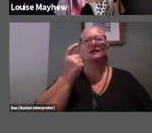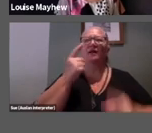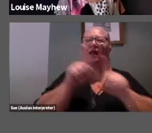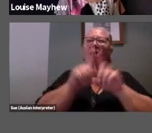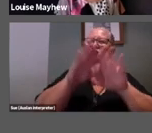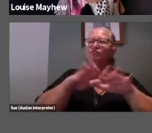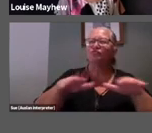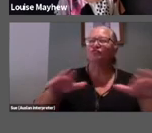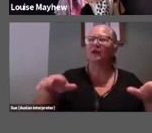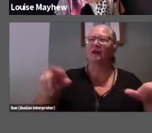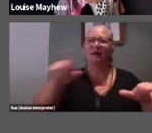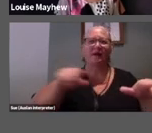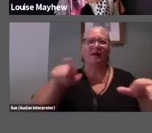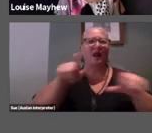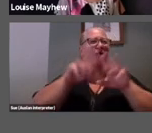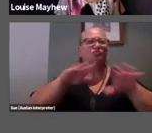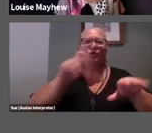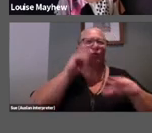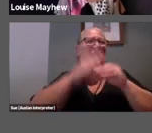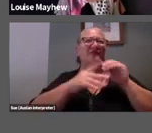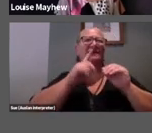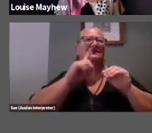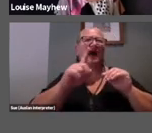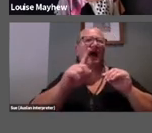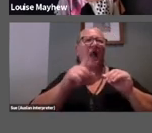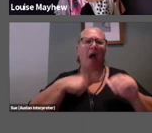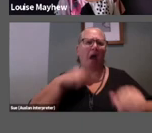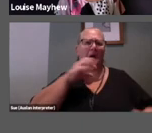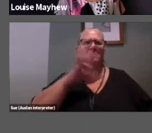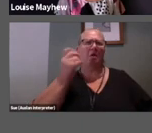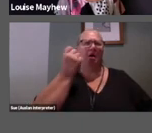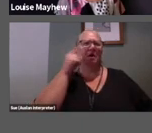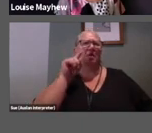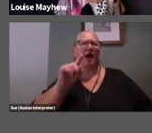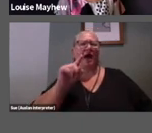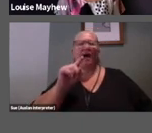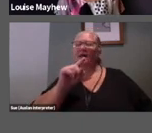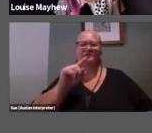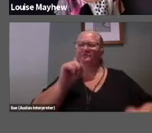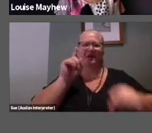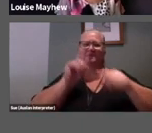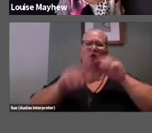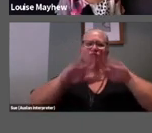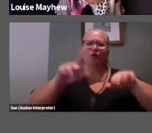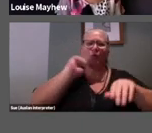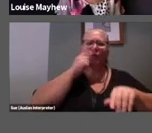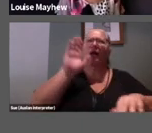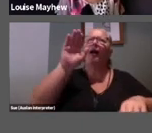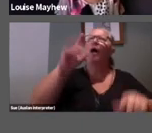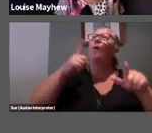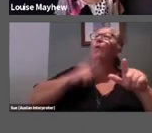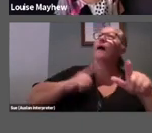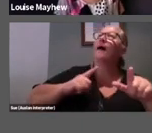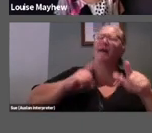think to say ‘I don't get it’, but instead ask ‘why’ and ‘how’ and ‘can I touch